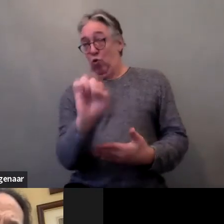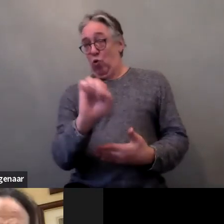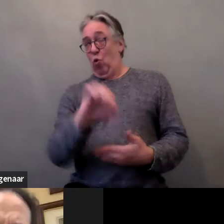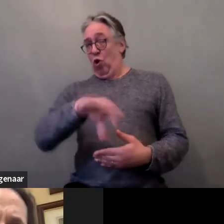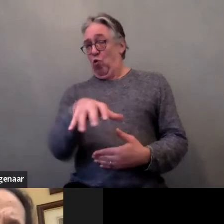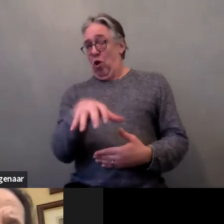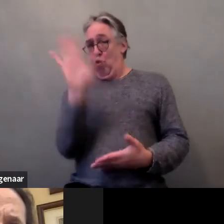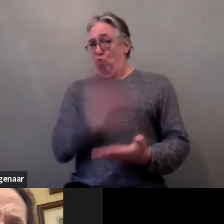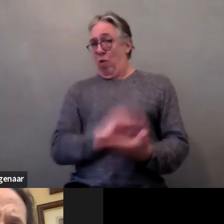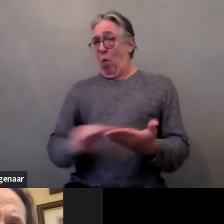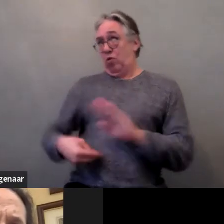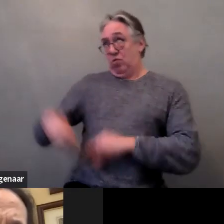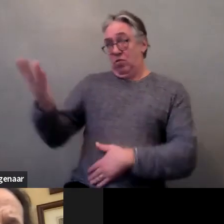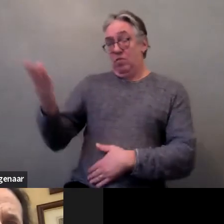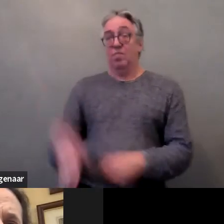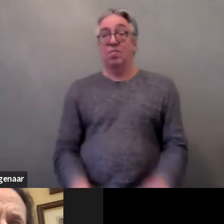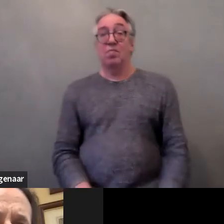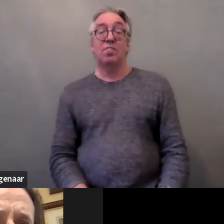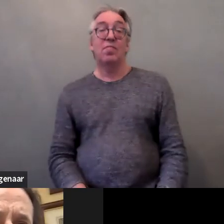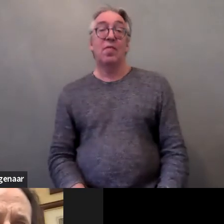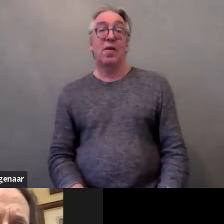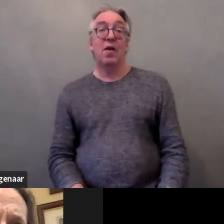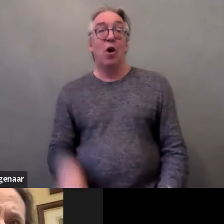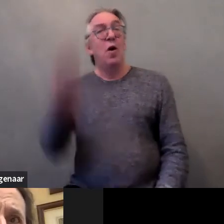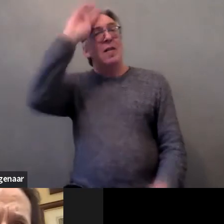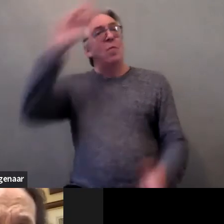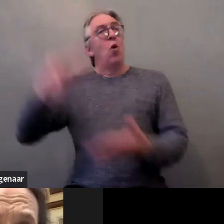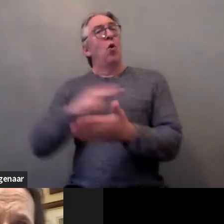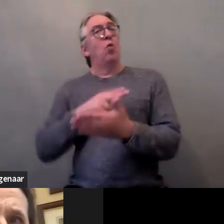when they're going to be considered under the Istanbul Convention.